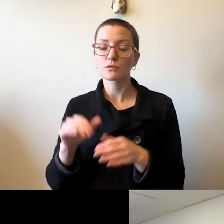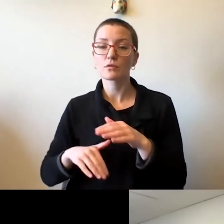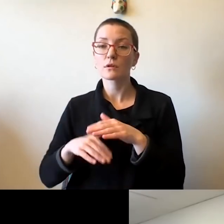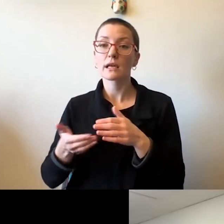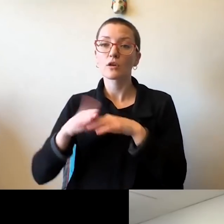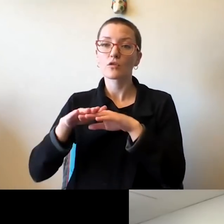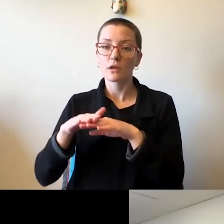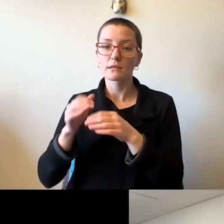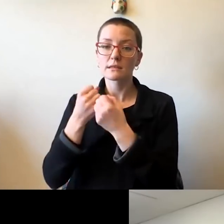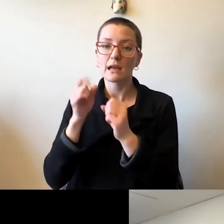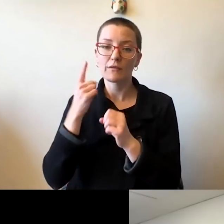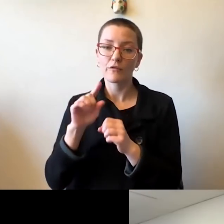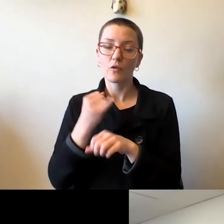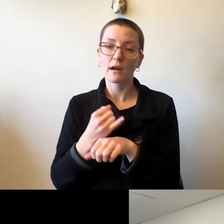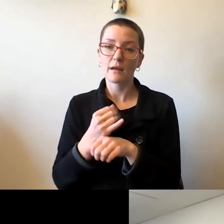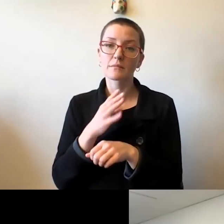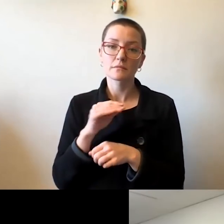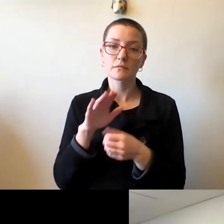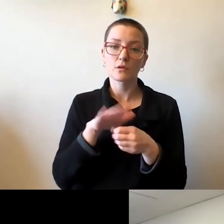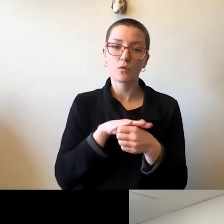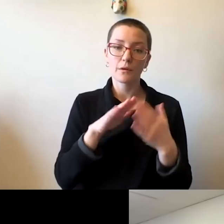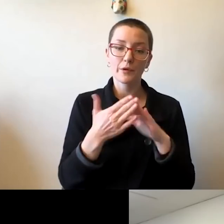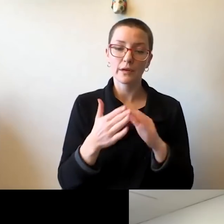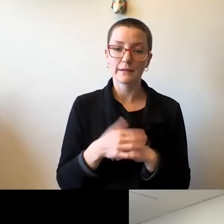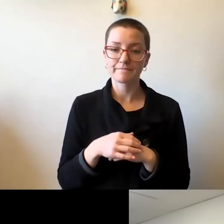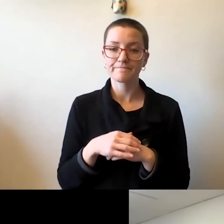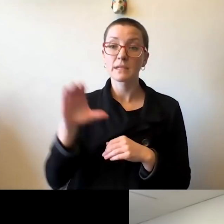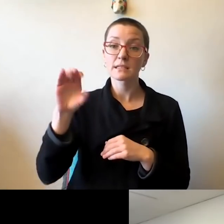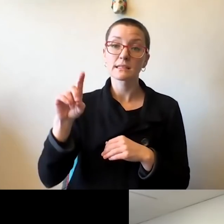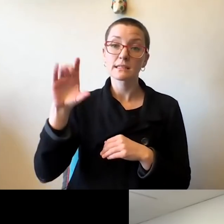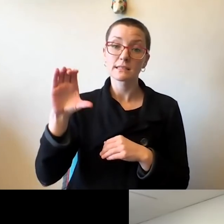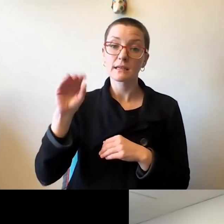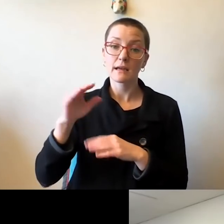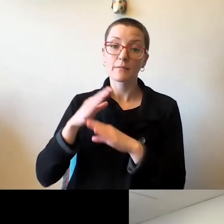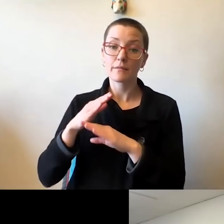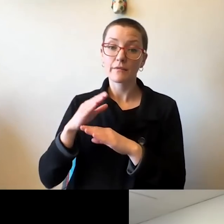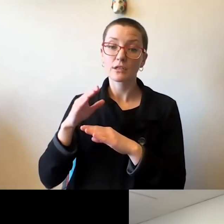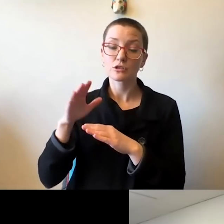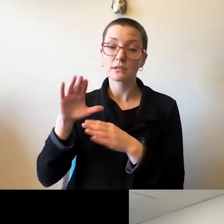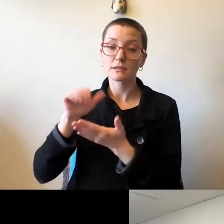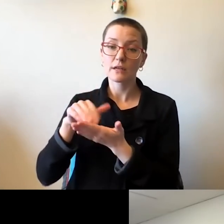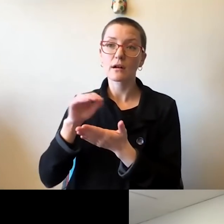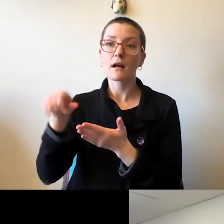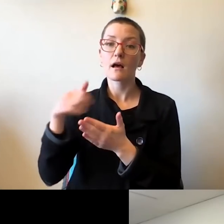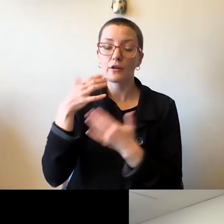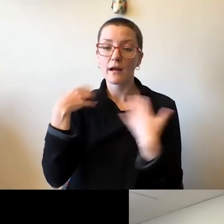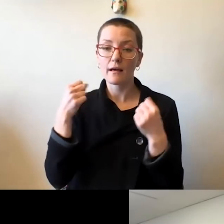and other health experts tell us that travel, traveling in and out of communities presents a higher risk of spreading the infection.